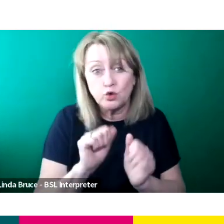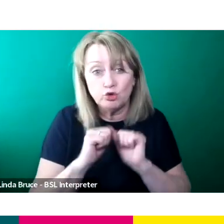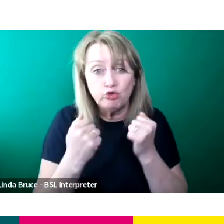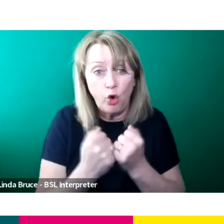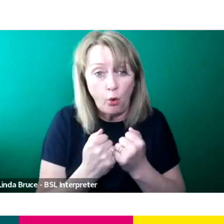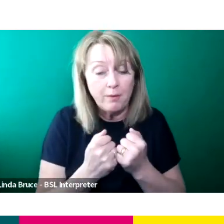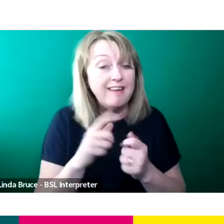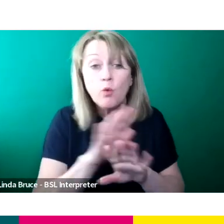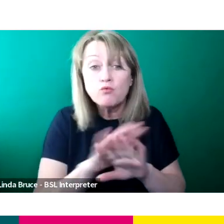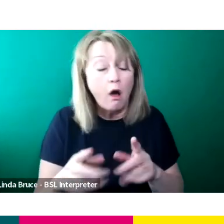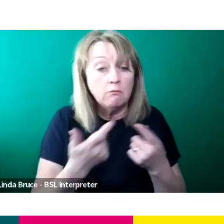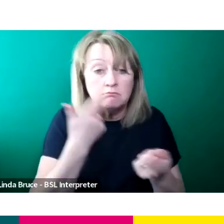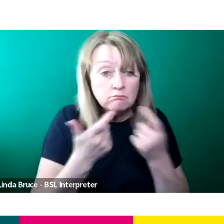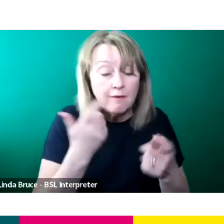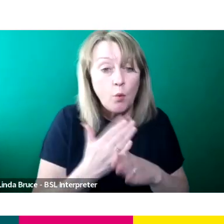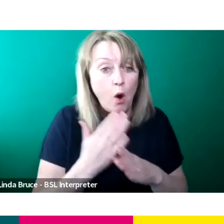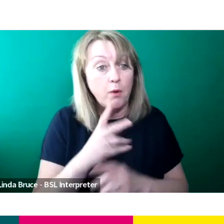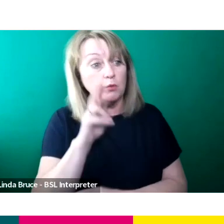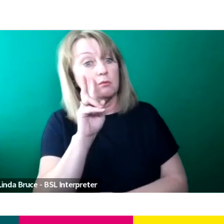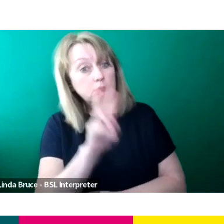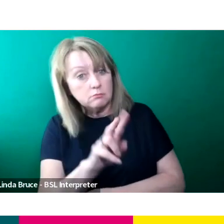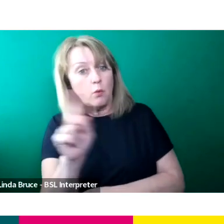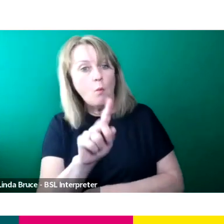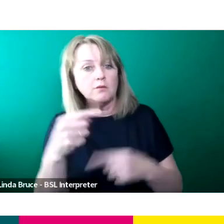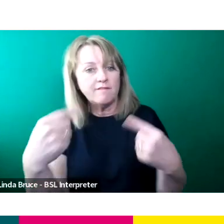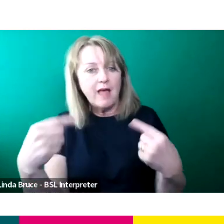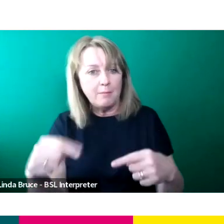work. Just being in there and just seeing what's available is great.